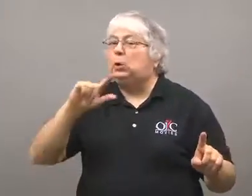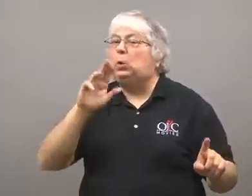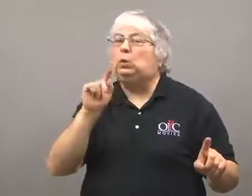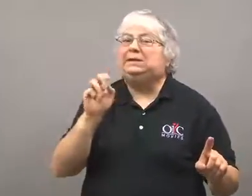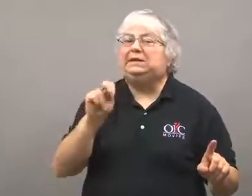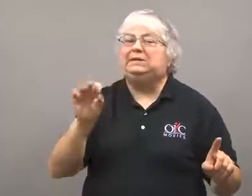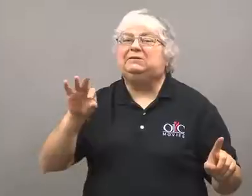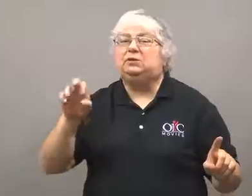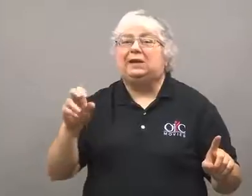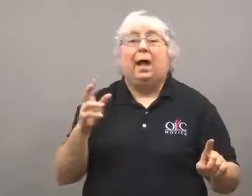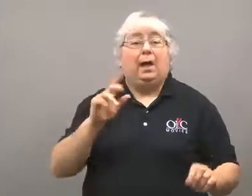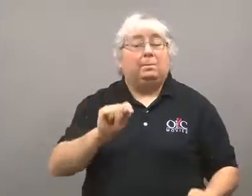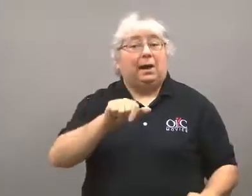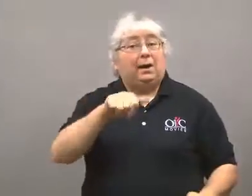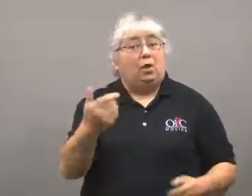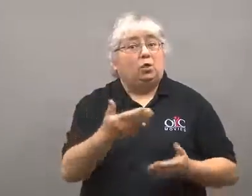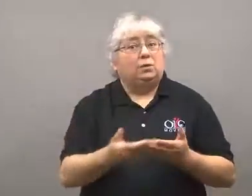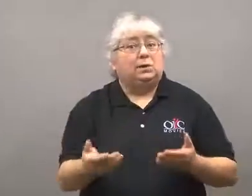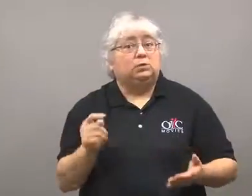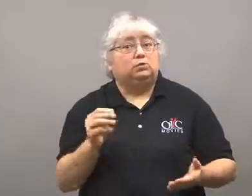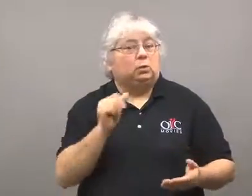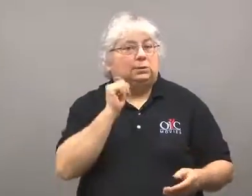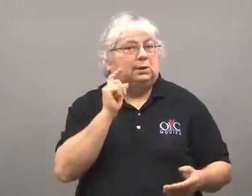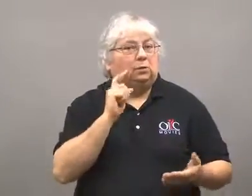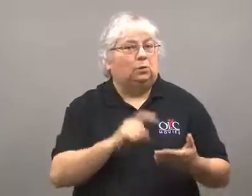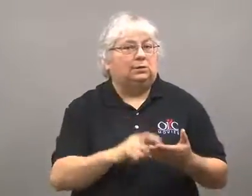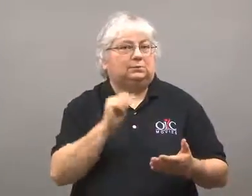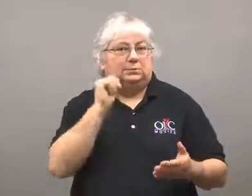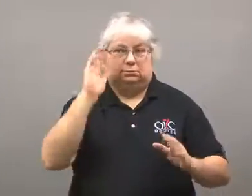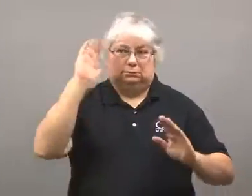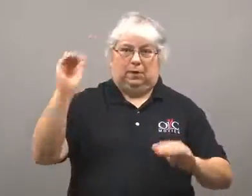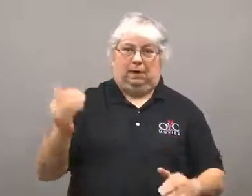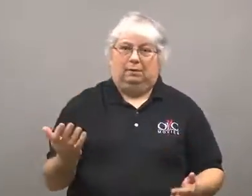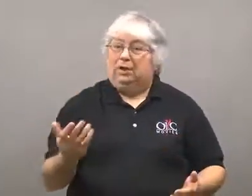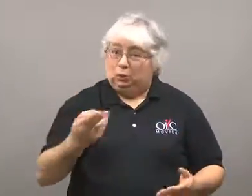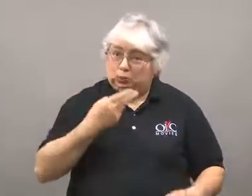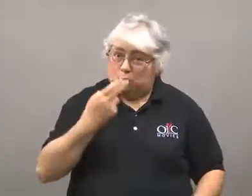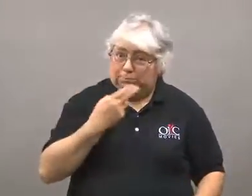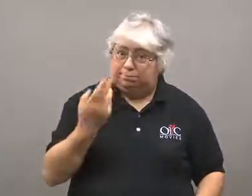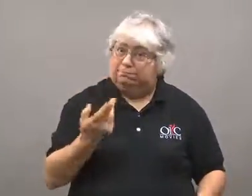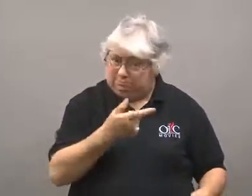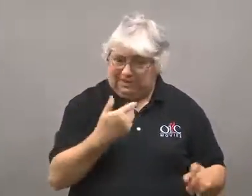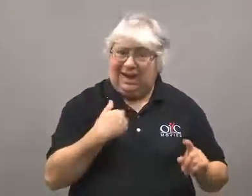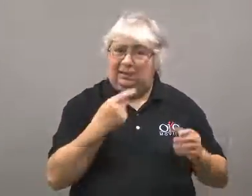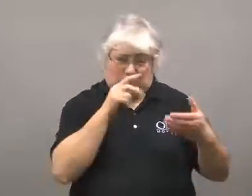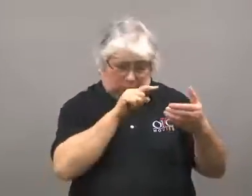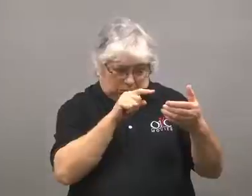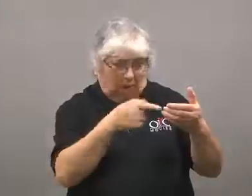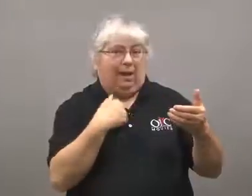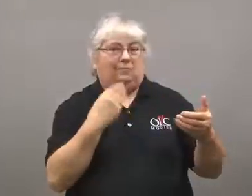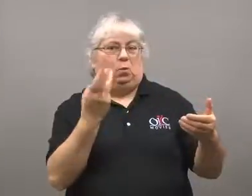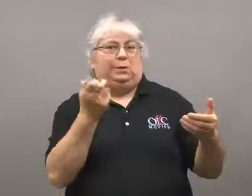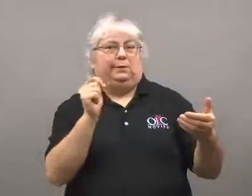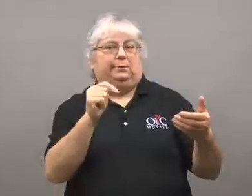However there are other unexpected sources.